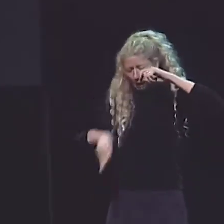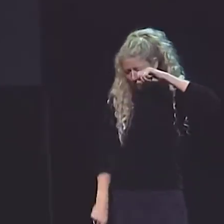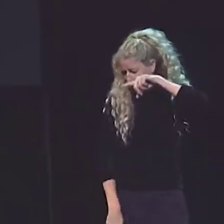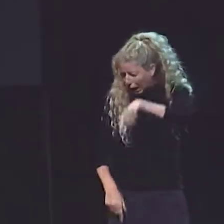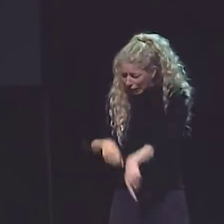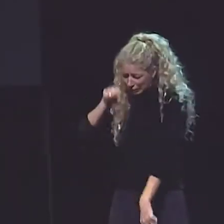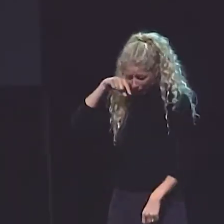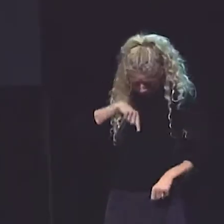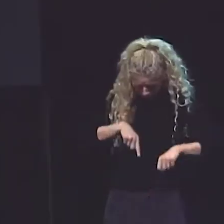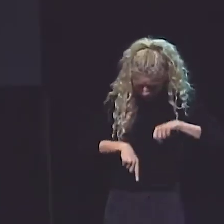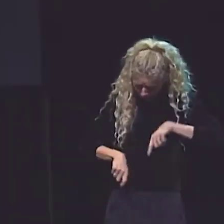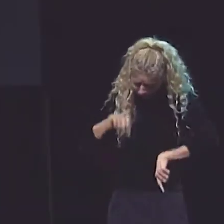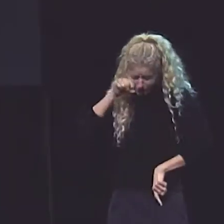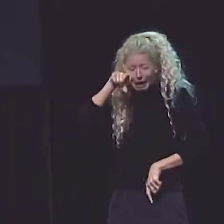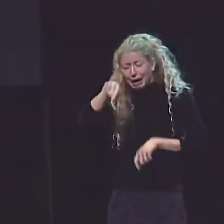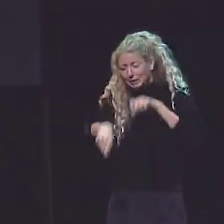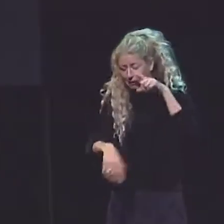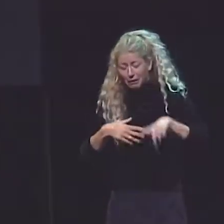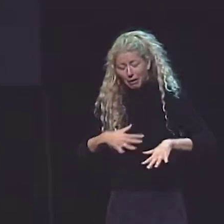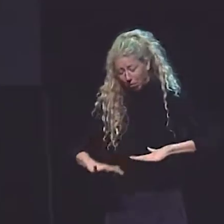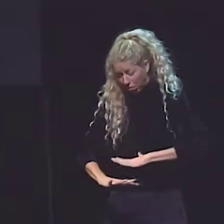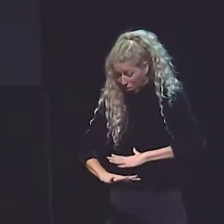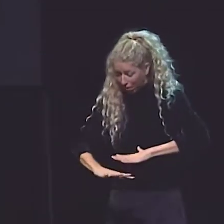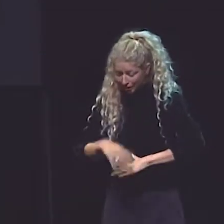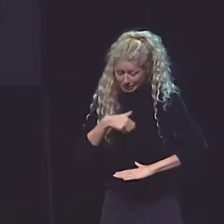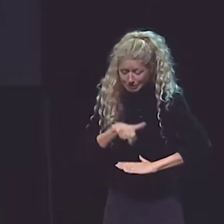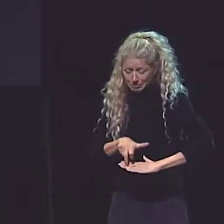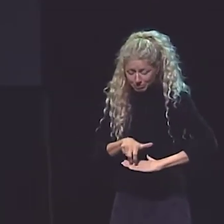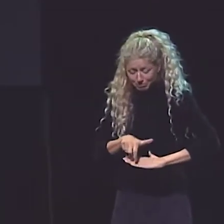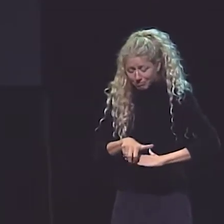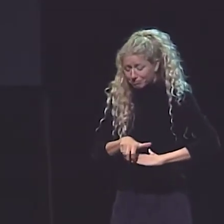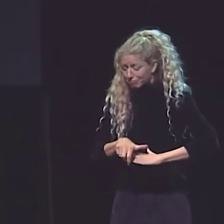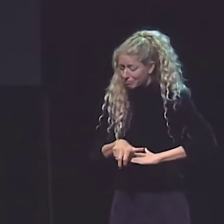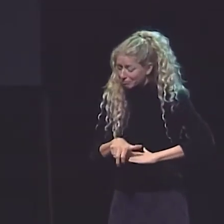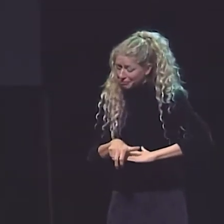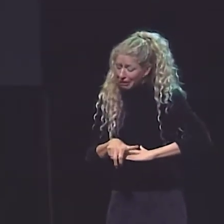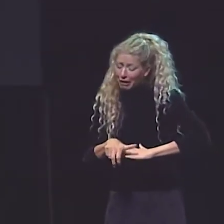I'D BEEN CRYING SO MUCH I HAD SPATTERED MY CLOTHES WITH MY TEARS.